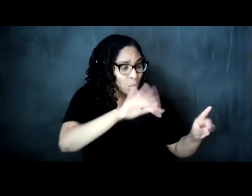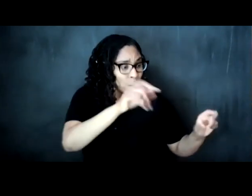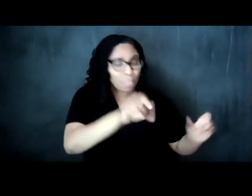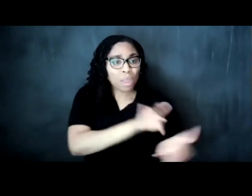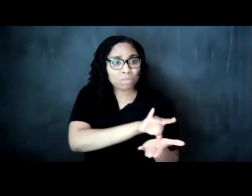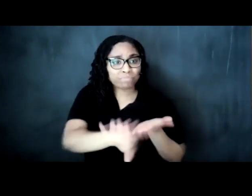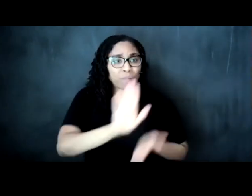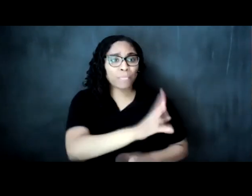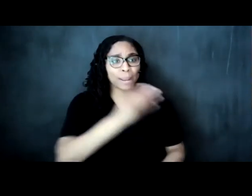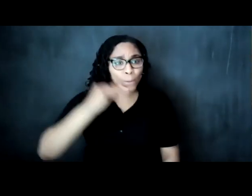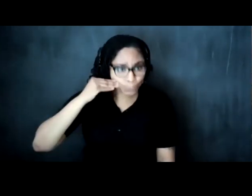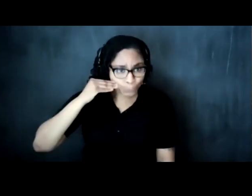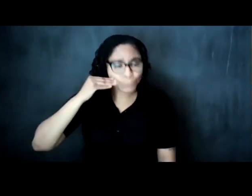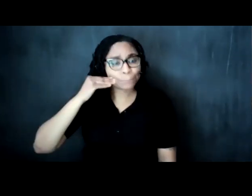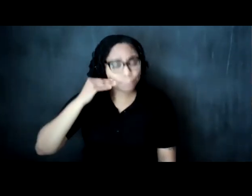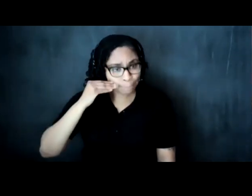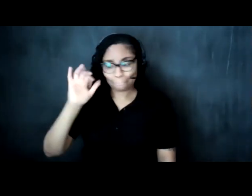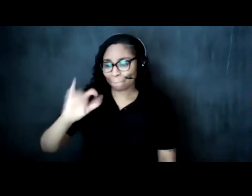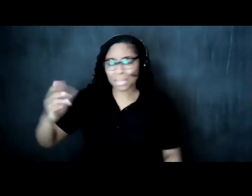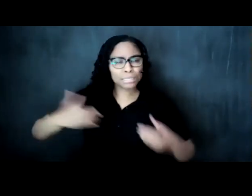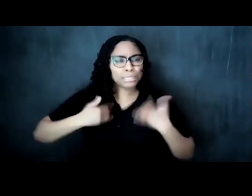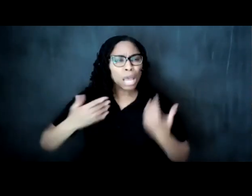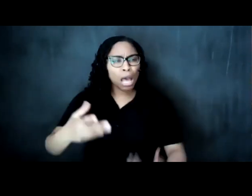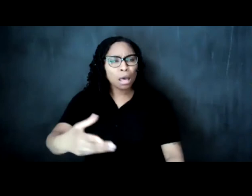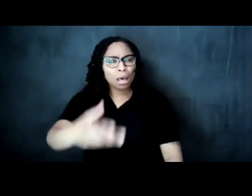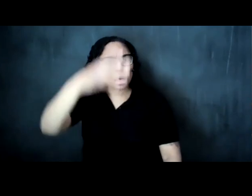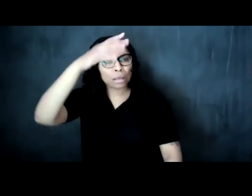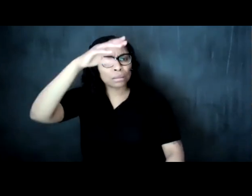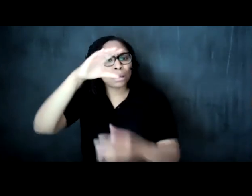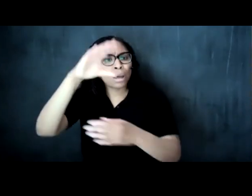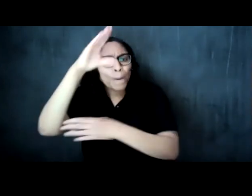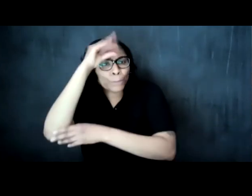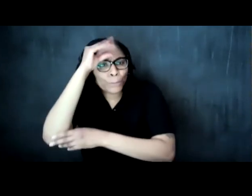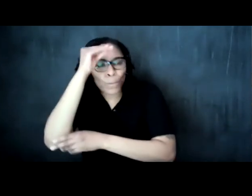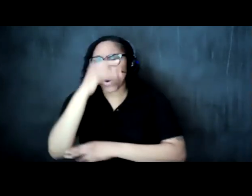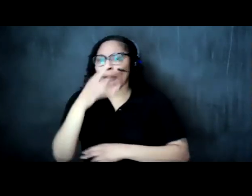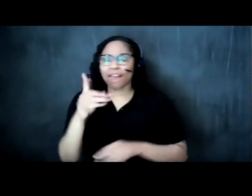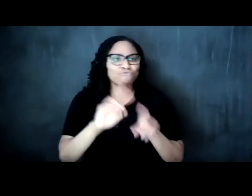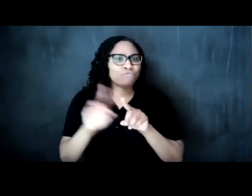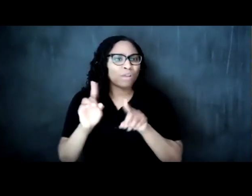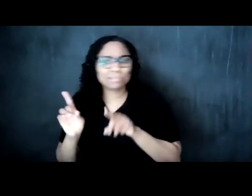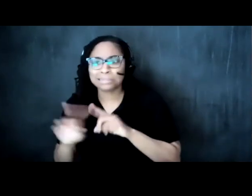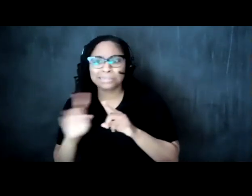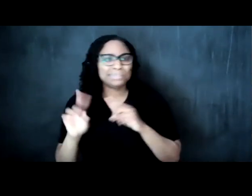so on this young boy went from refugee camp to refugee camp to refugee camp taking photos